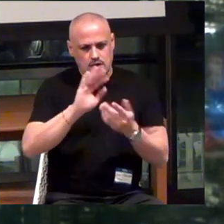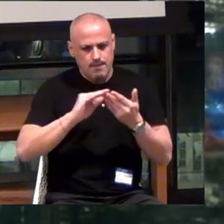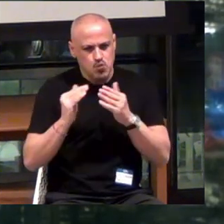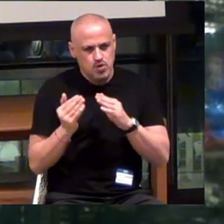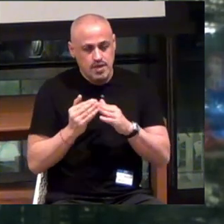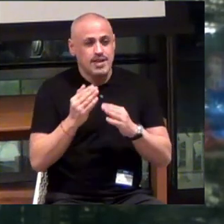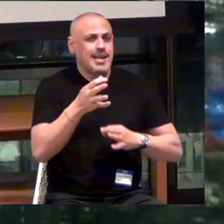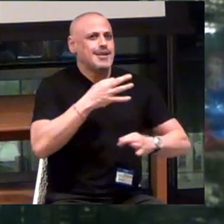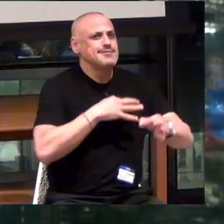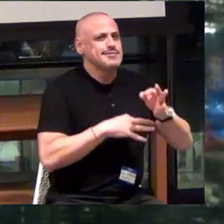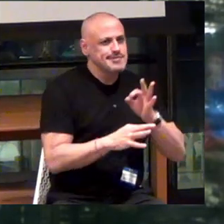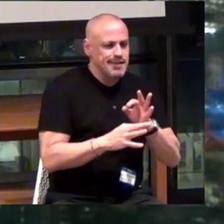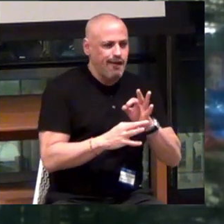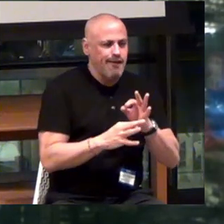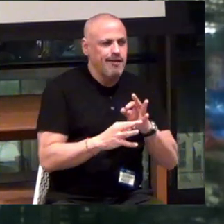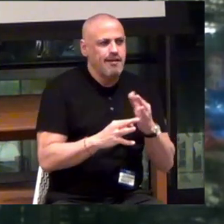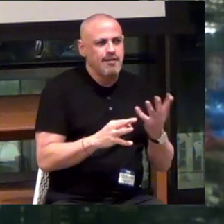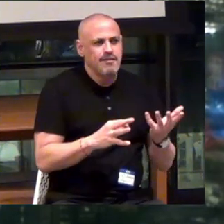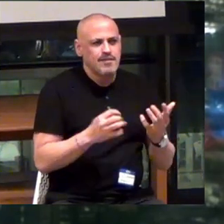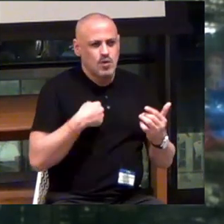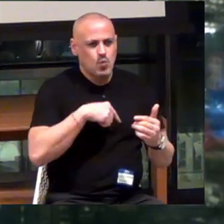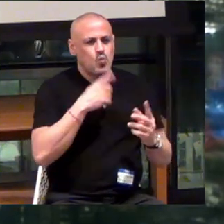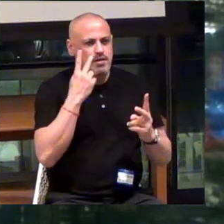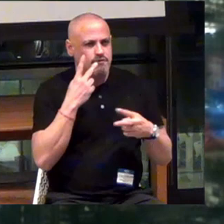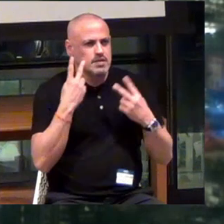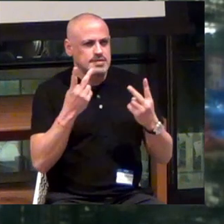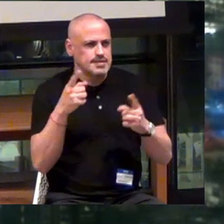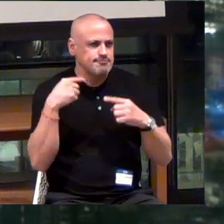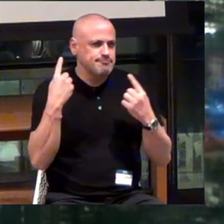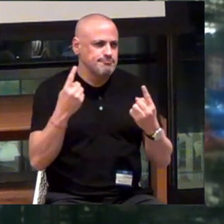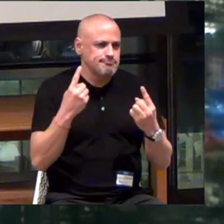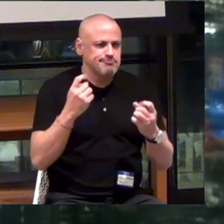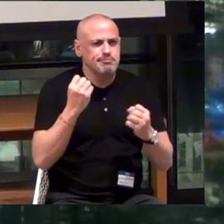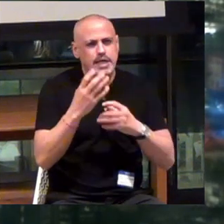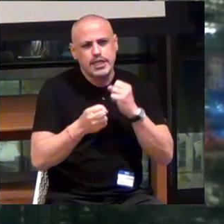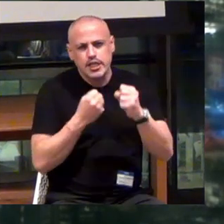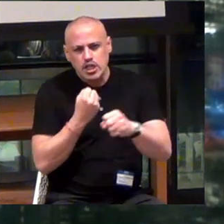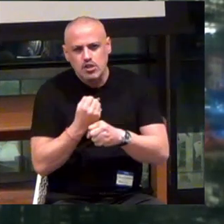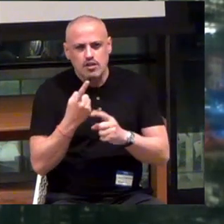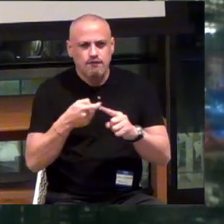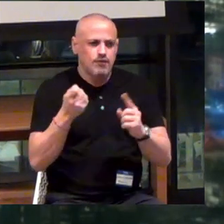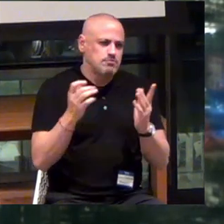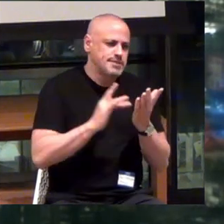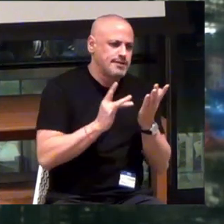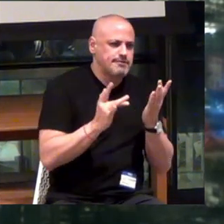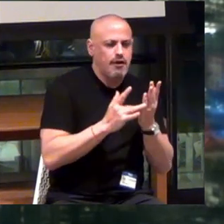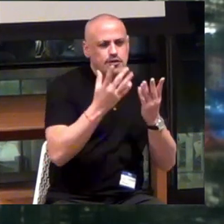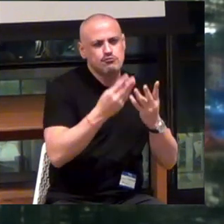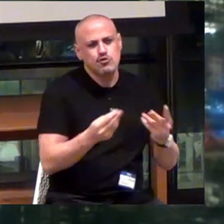As opposed to... What we've seen, I think, for decades from technology solutions, which are developed